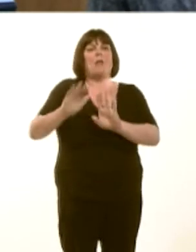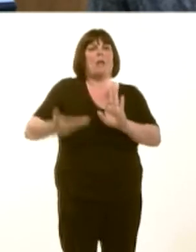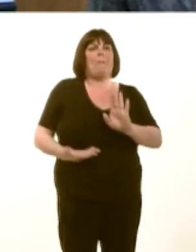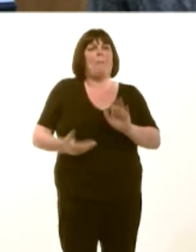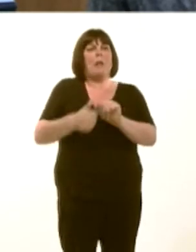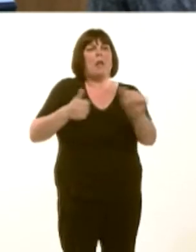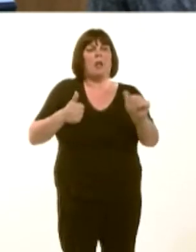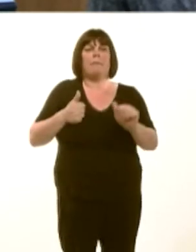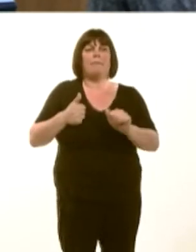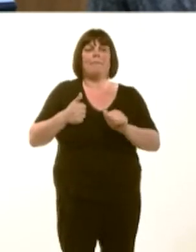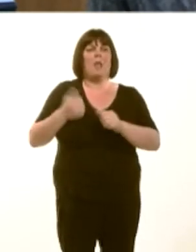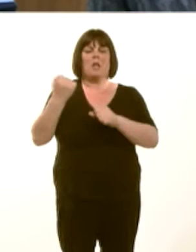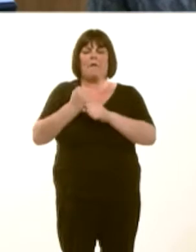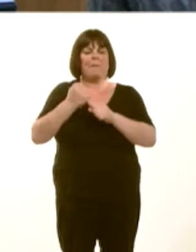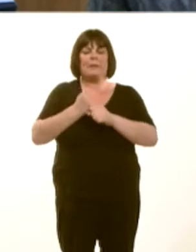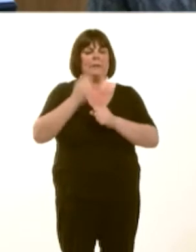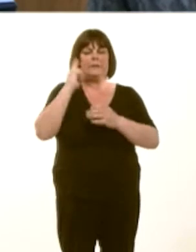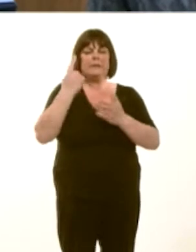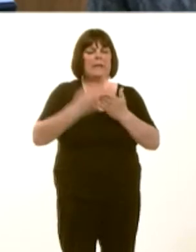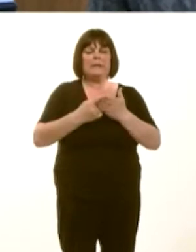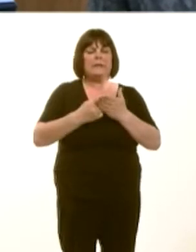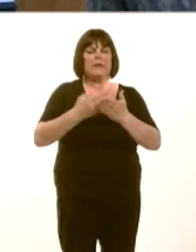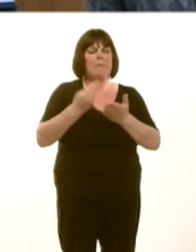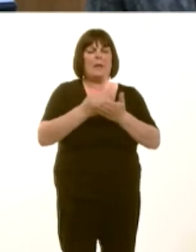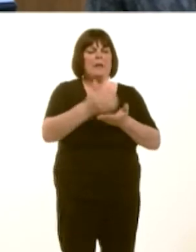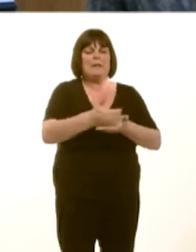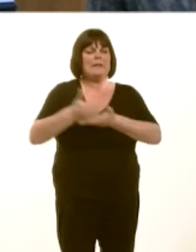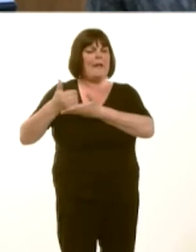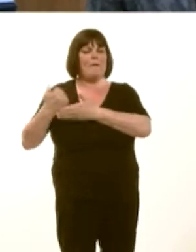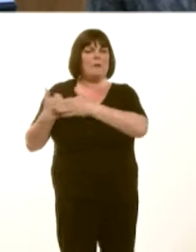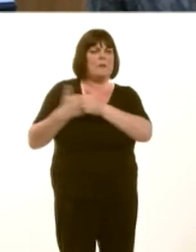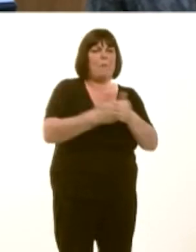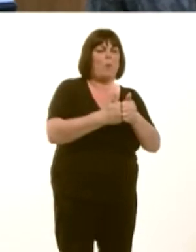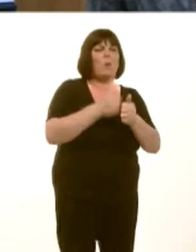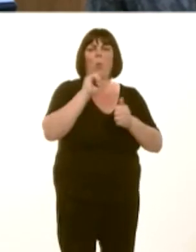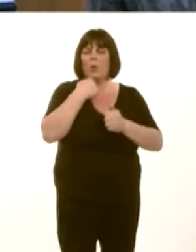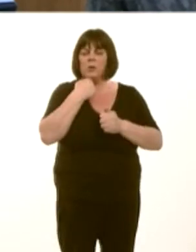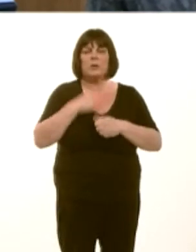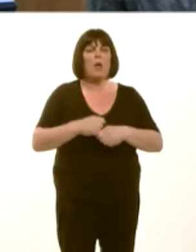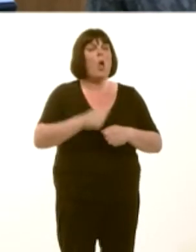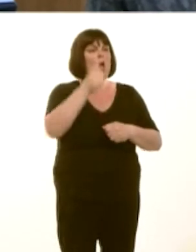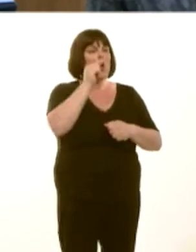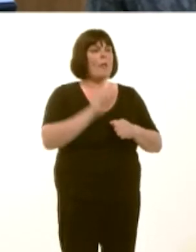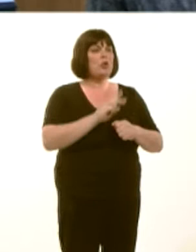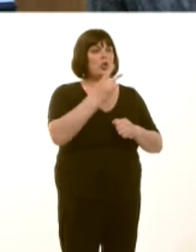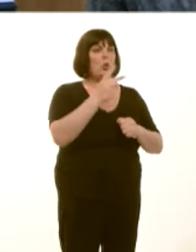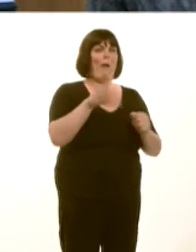that enough money was put to one side in a bond in order to restore sites. There are two particular sites, one of which is partially in my own constituency, and one